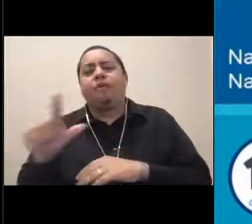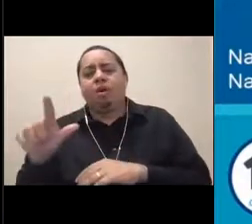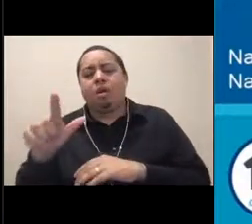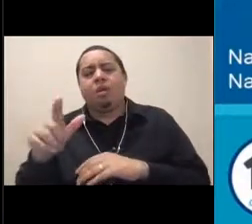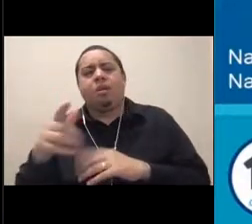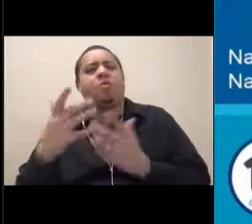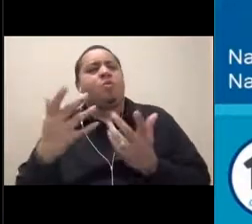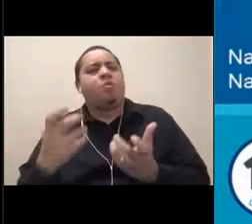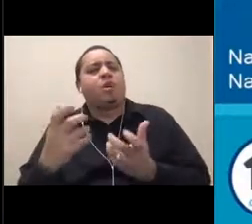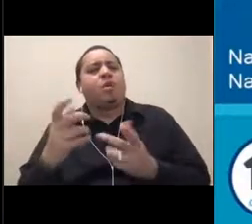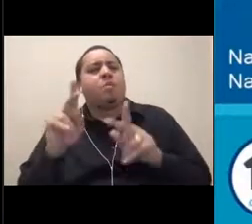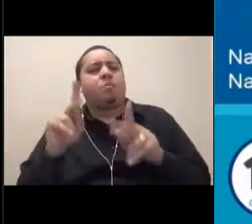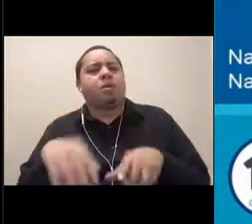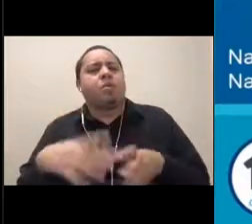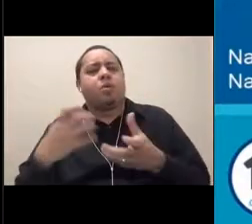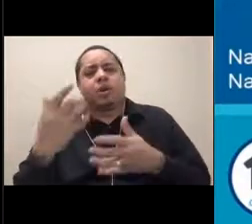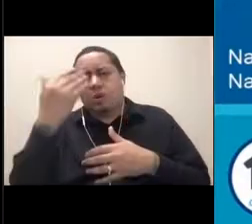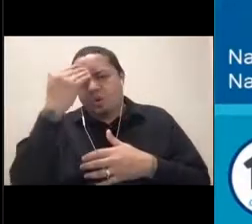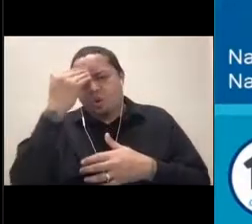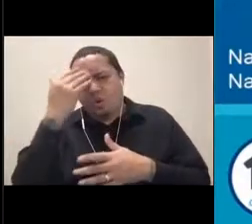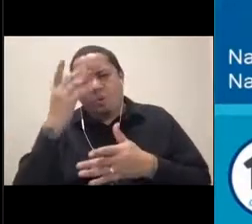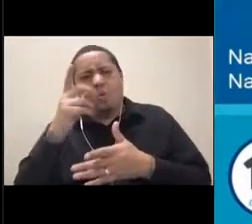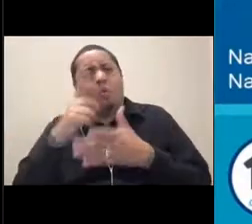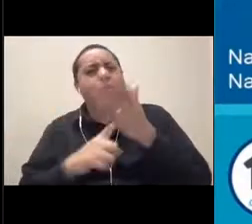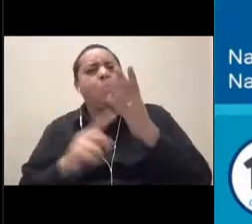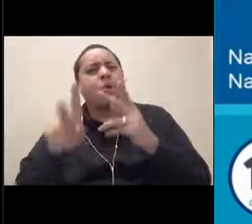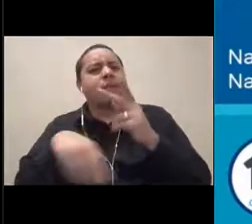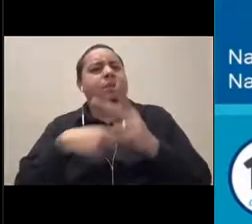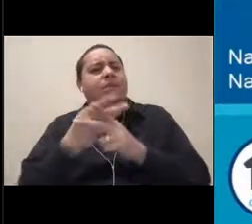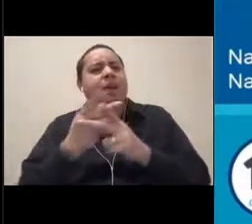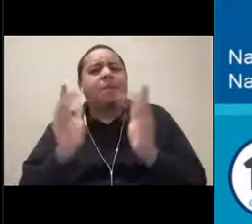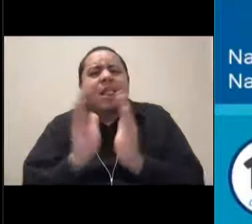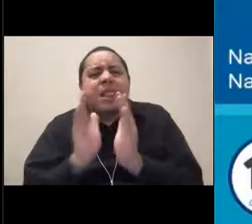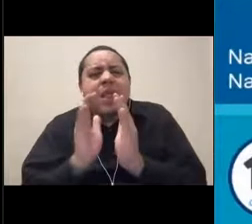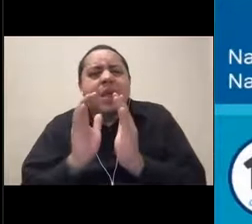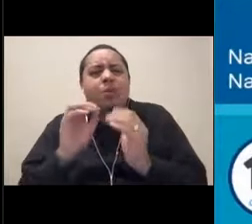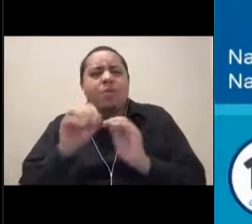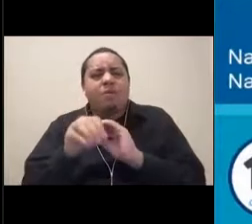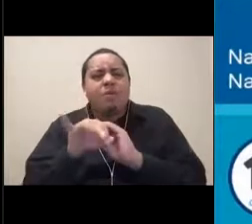So T. and Mary are asking, there were lots of little octopus all over that. Was that a different kind?